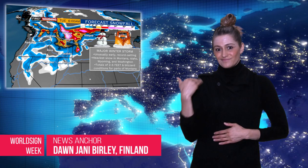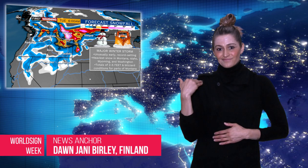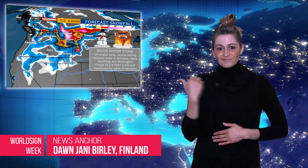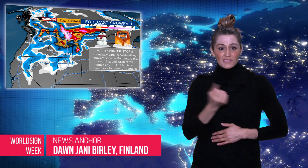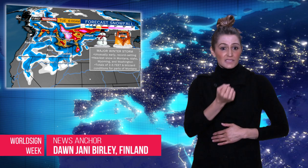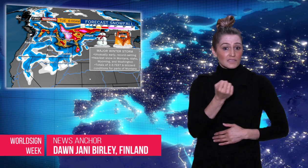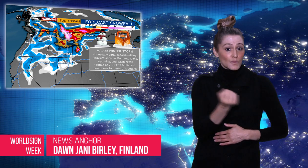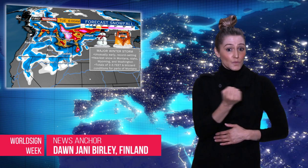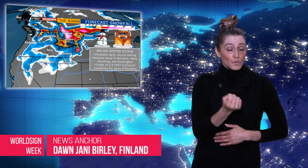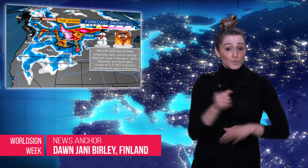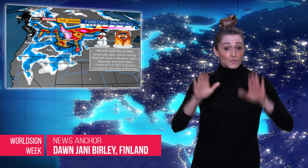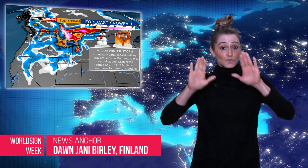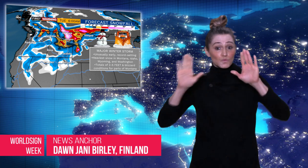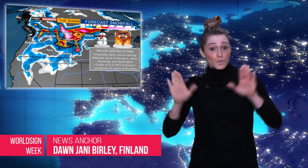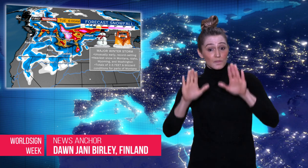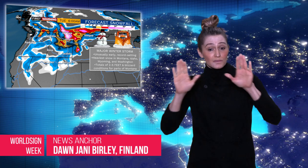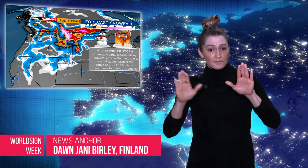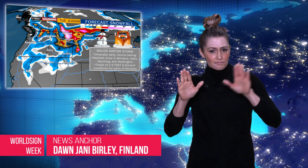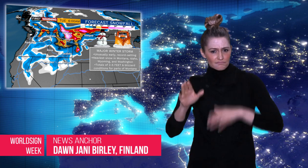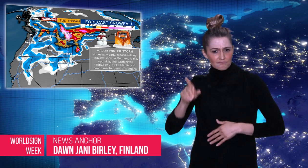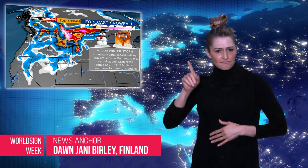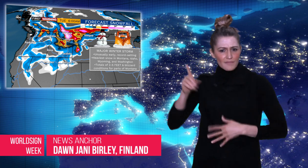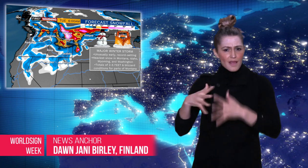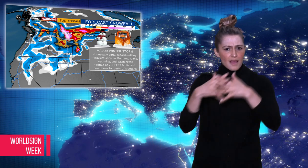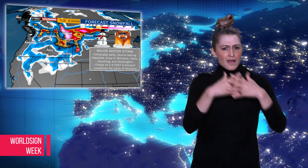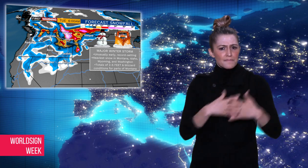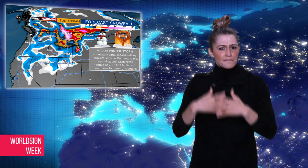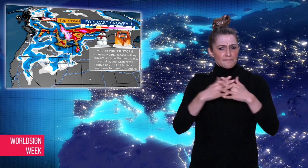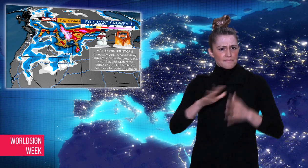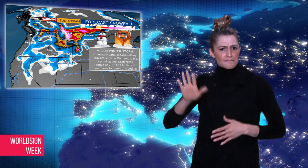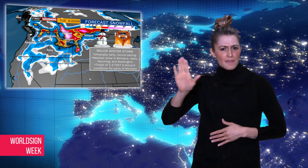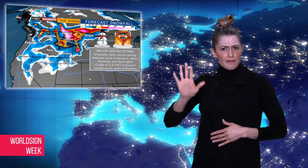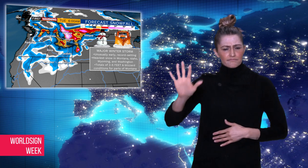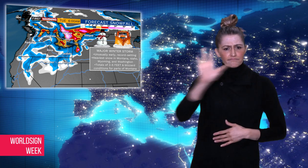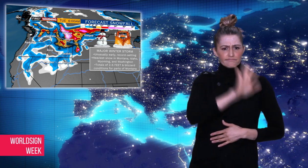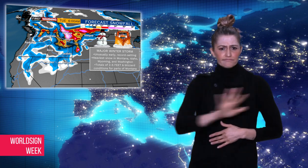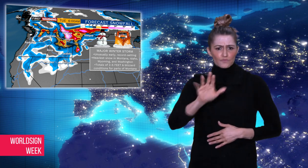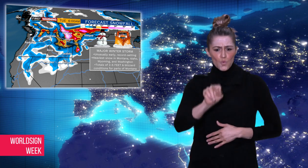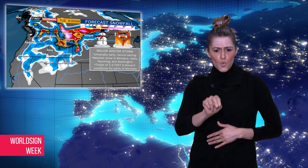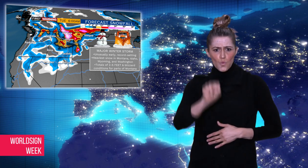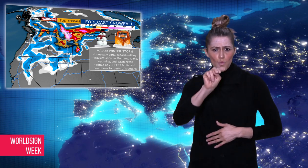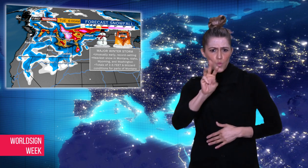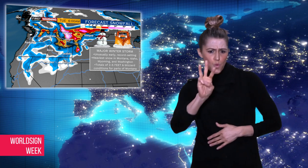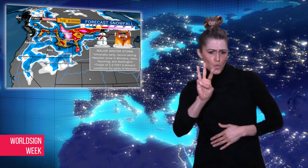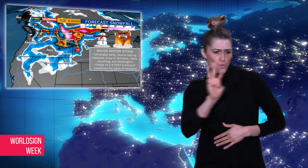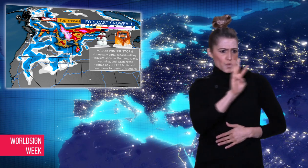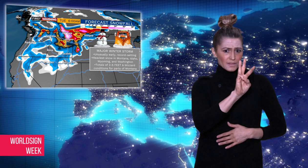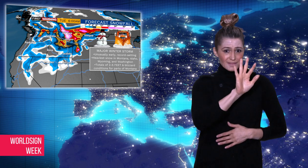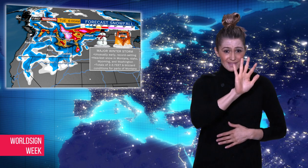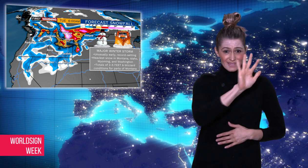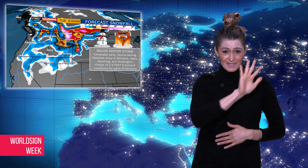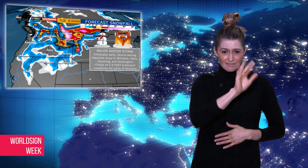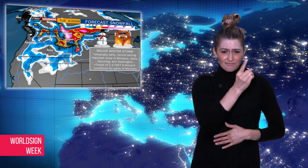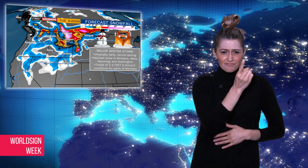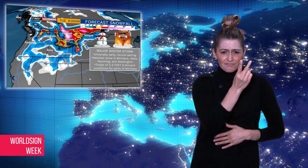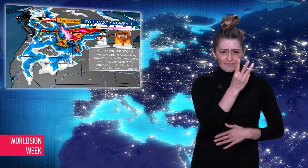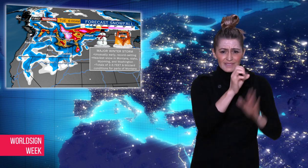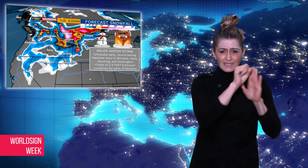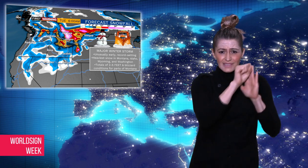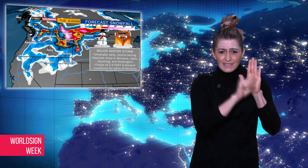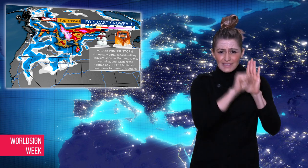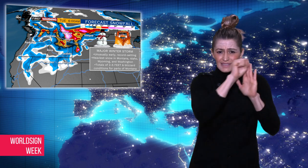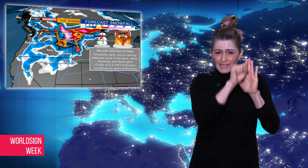An early winter storm hit several